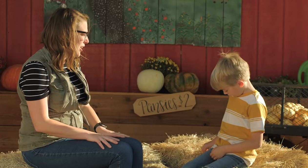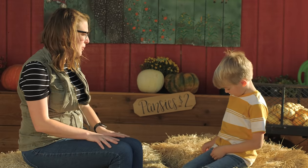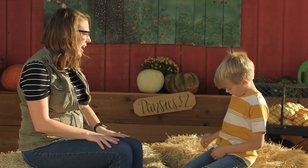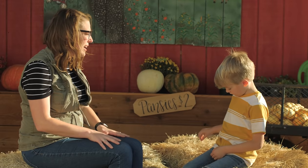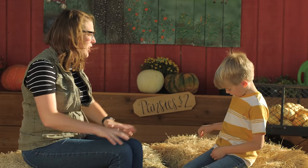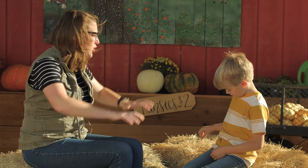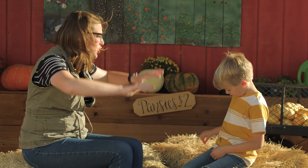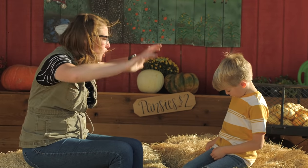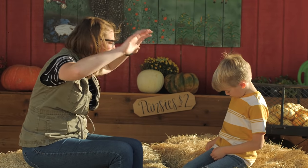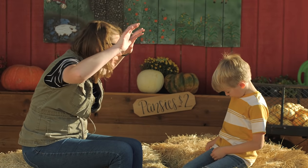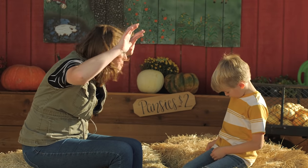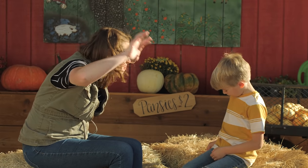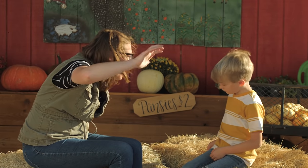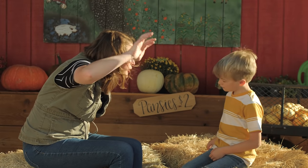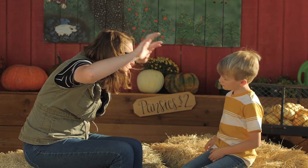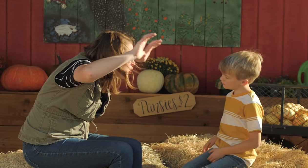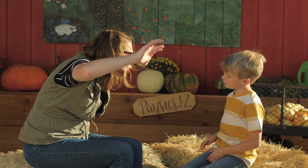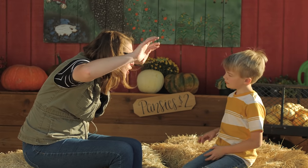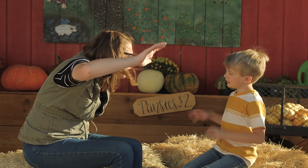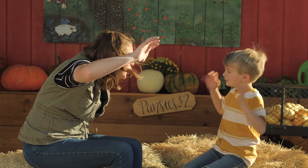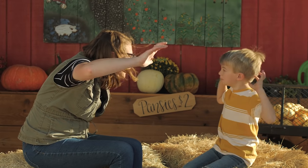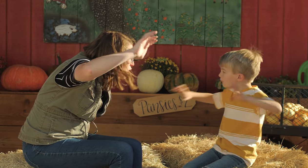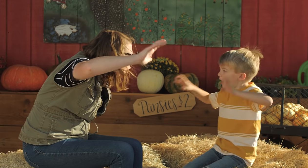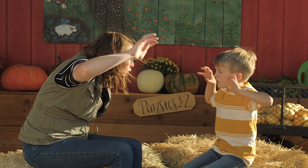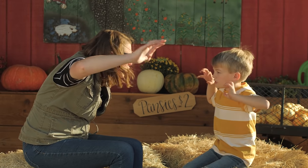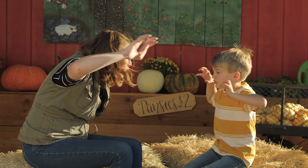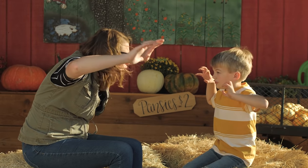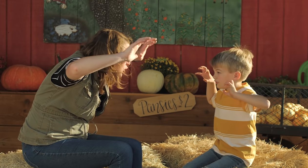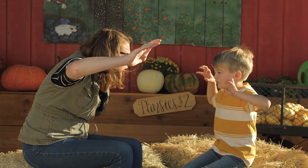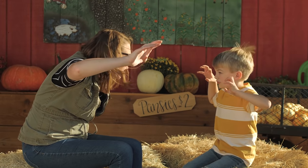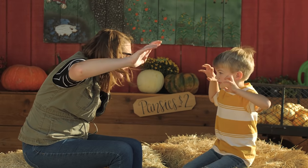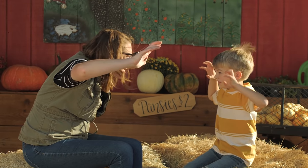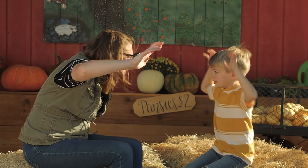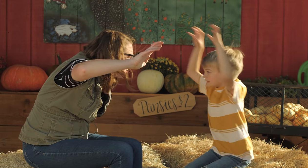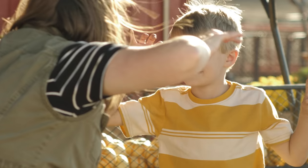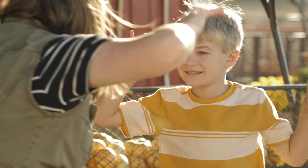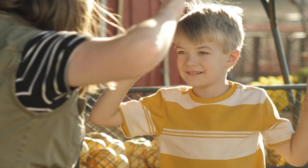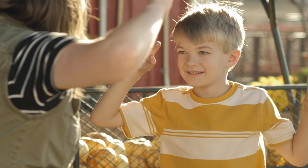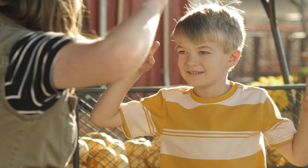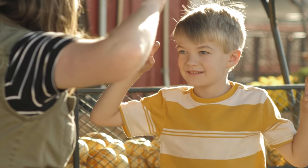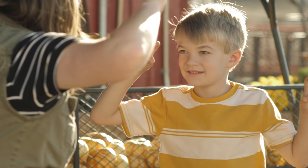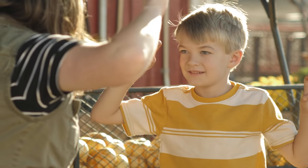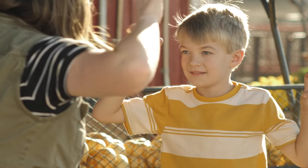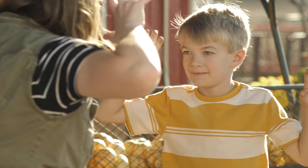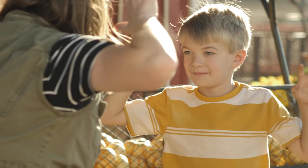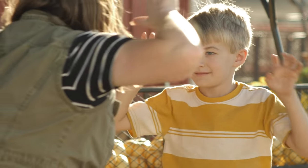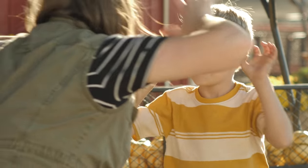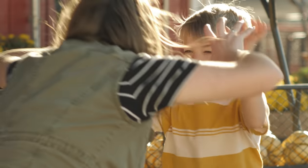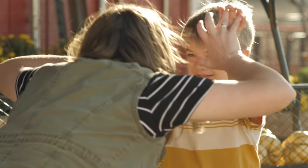Okay, show me monster. Monster. Alright, monster attack...ah!